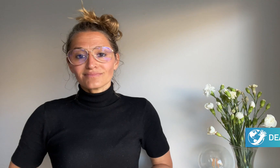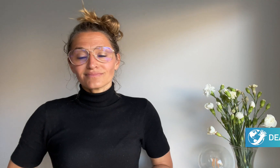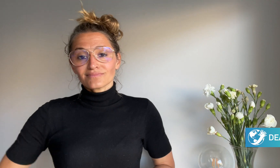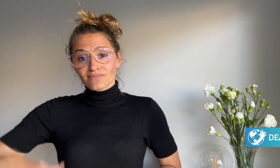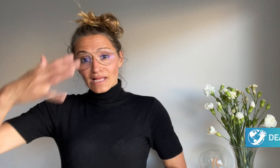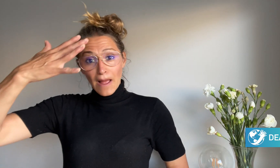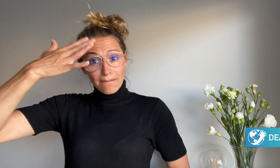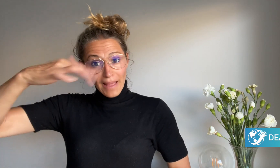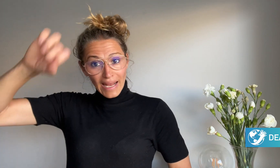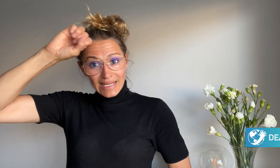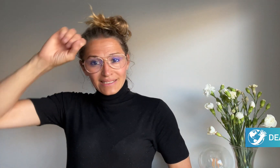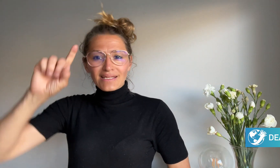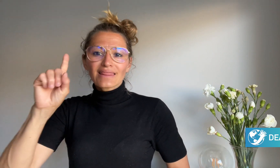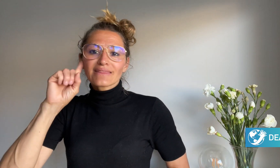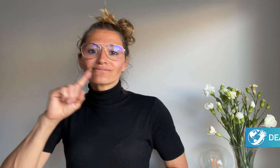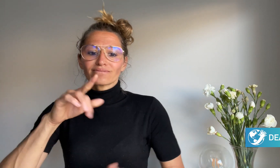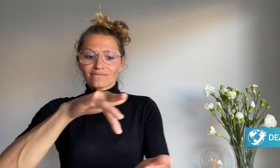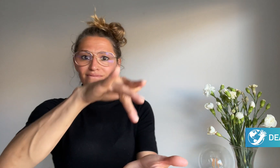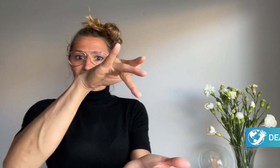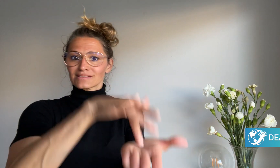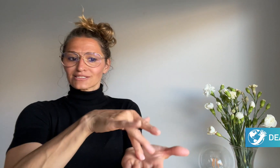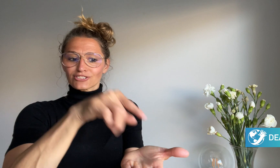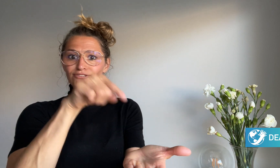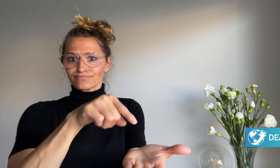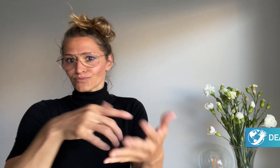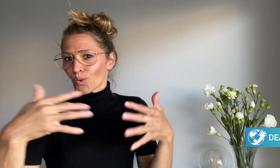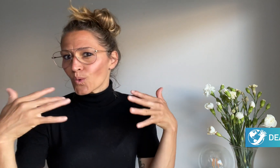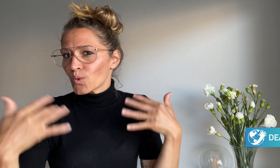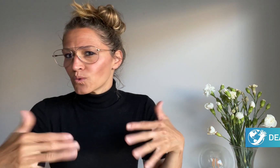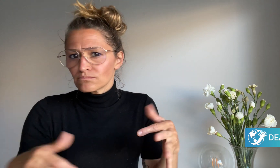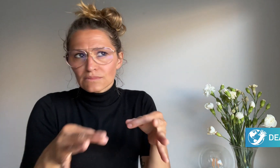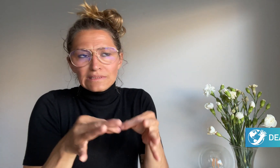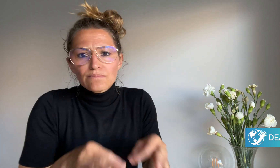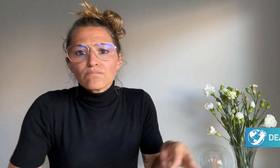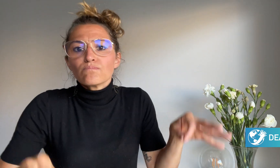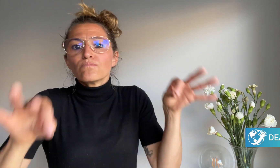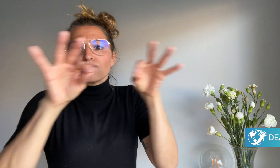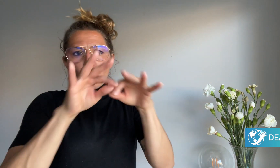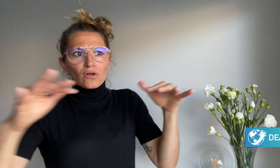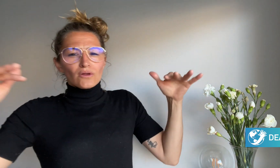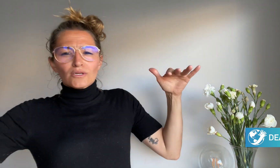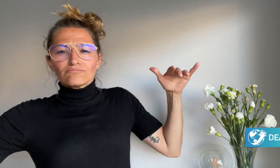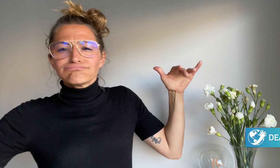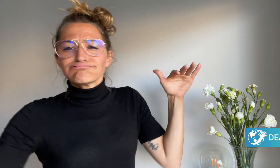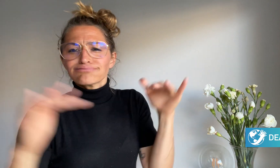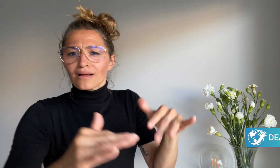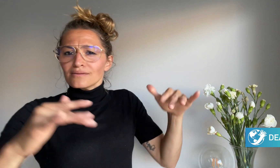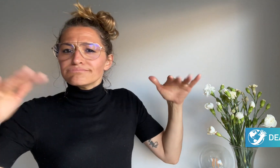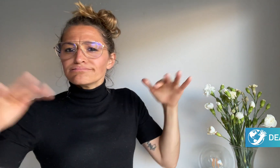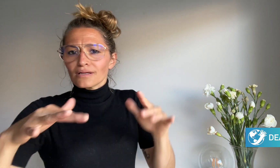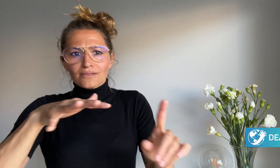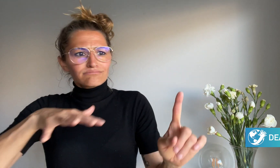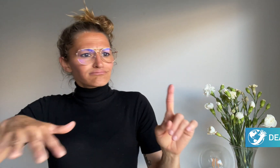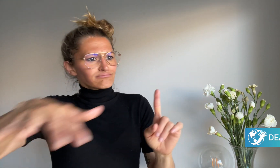The Berlin Deaf Center, which is a major hub of the local